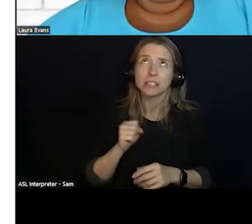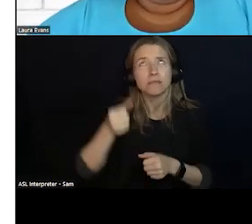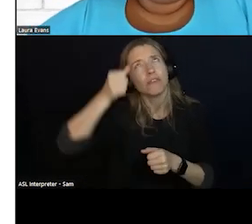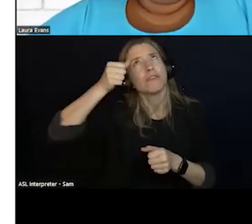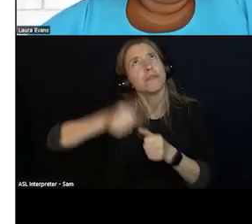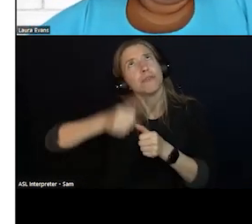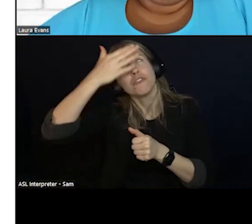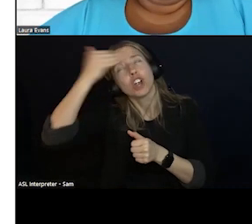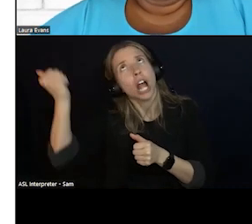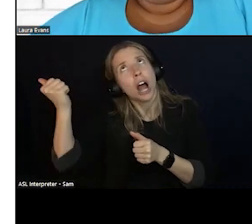YOU CAN FIND IT VERY EASILY.